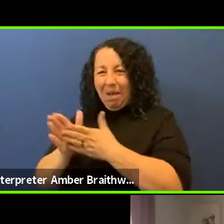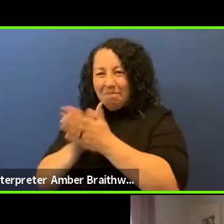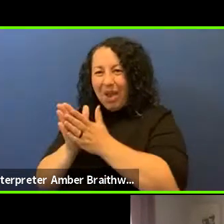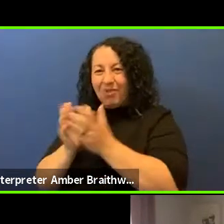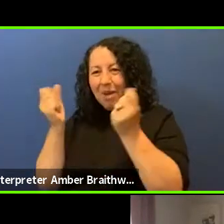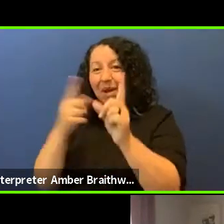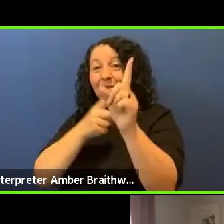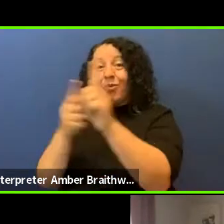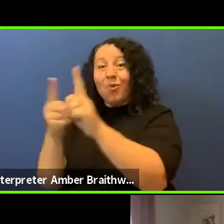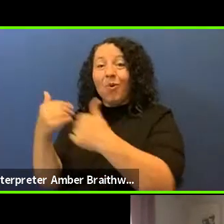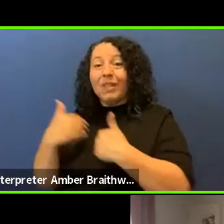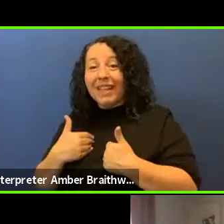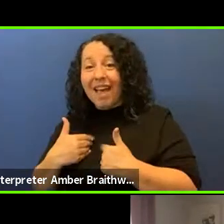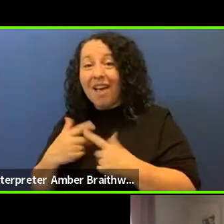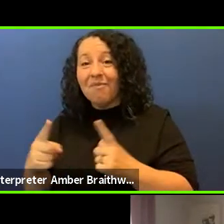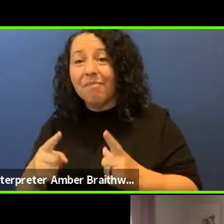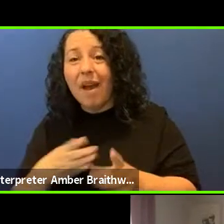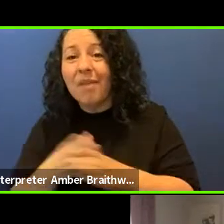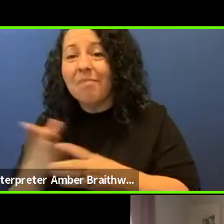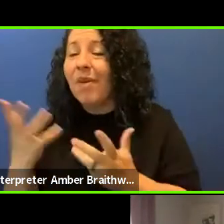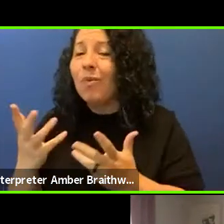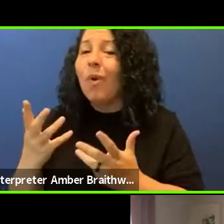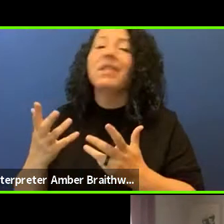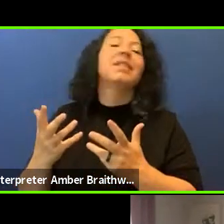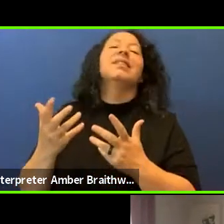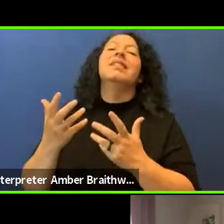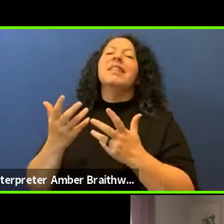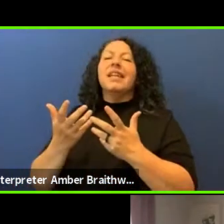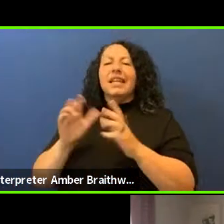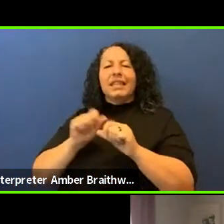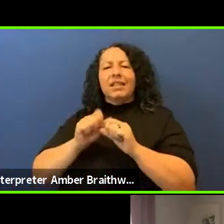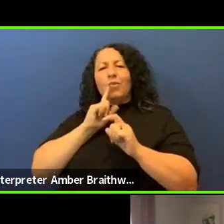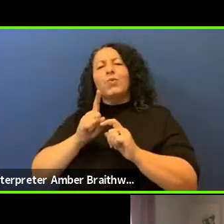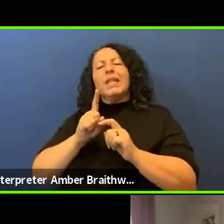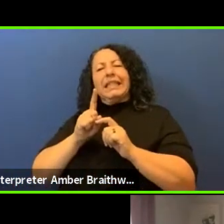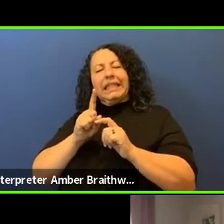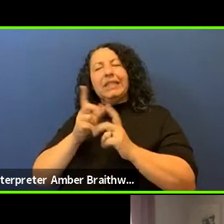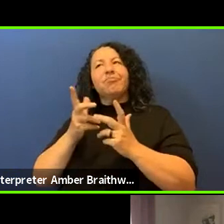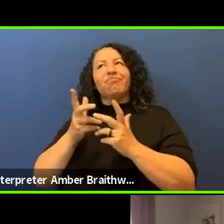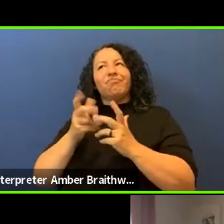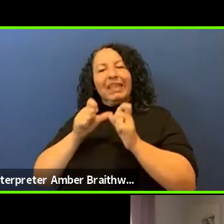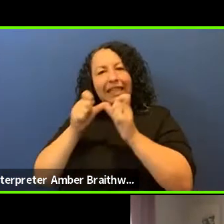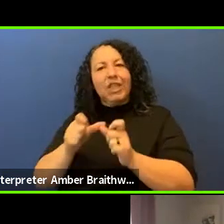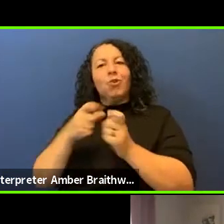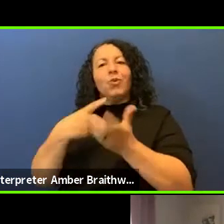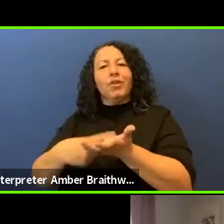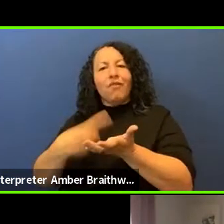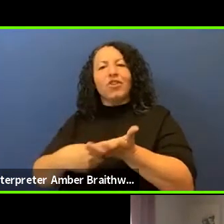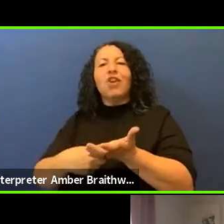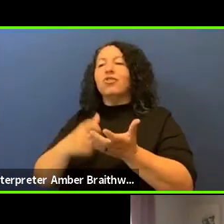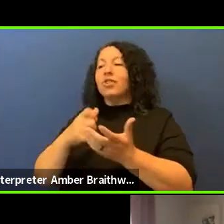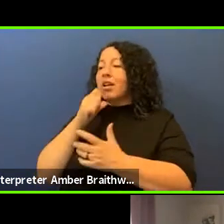is expanding the conversation in a non-academic setting so collectors,